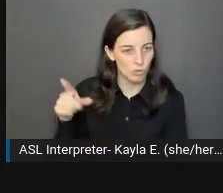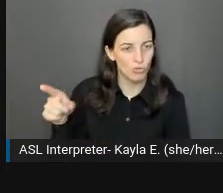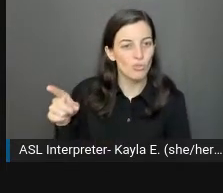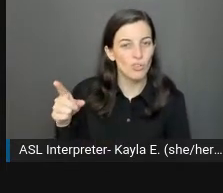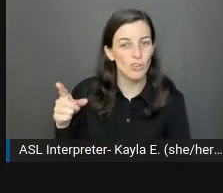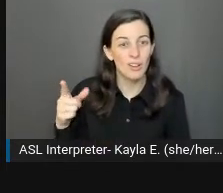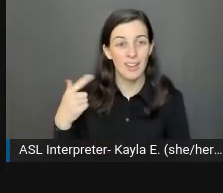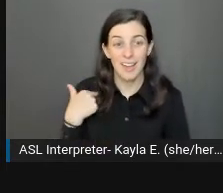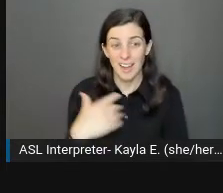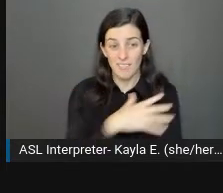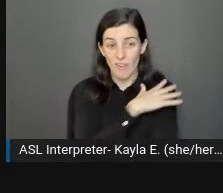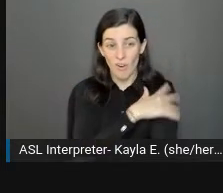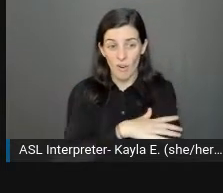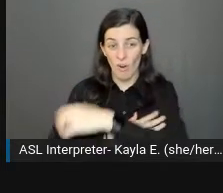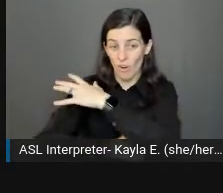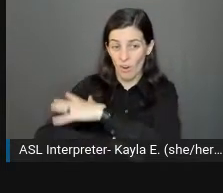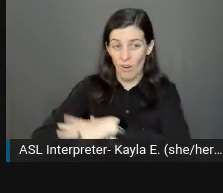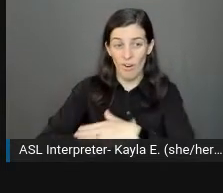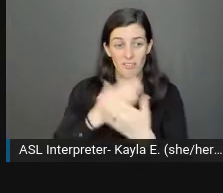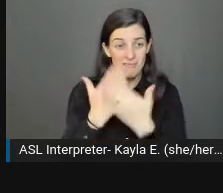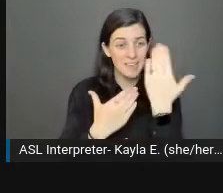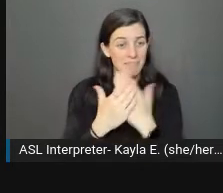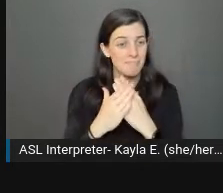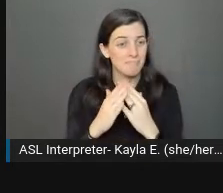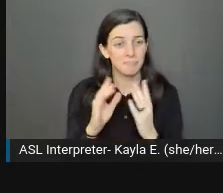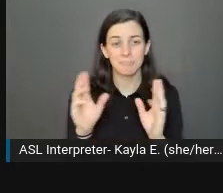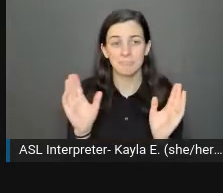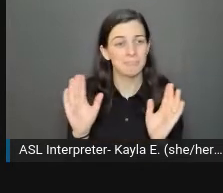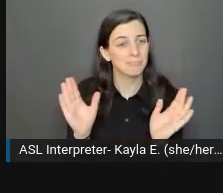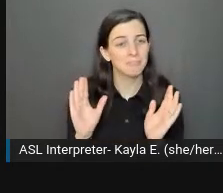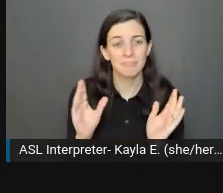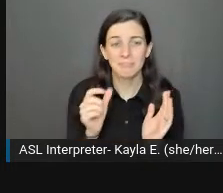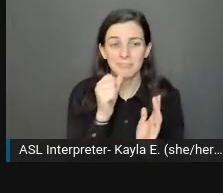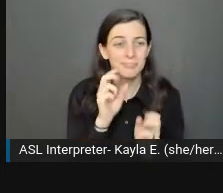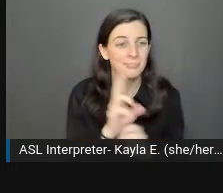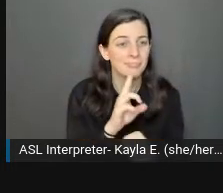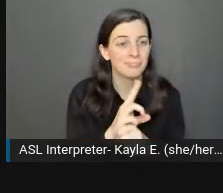and he painted by putting a paintbrush in his mouth. He used his phone the same way as well.